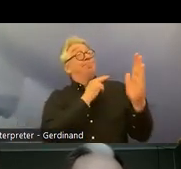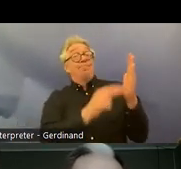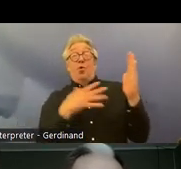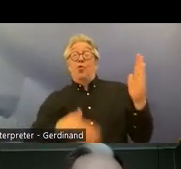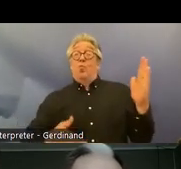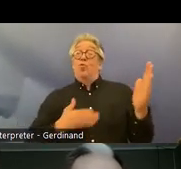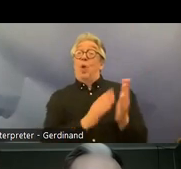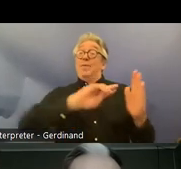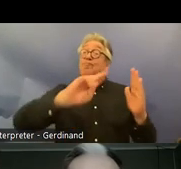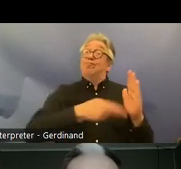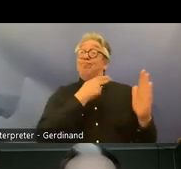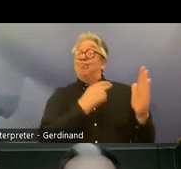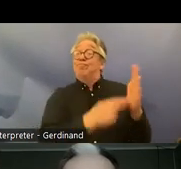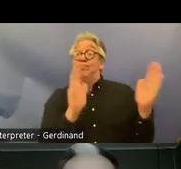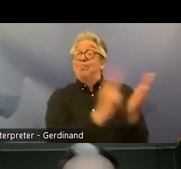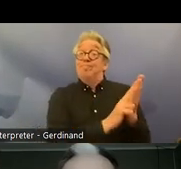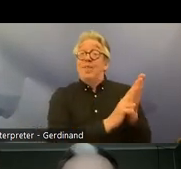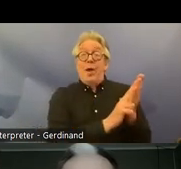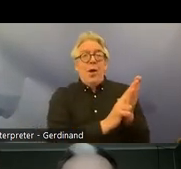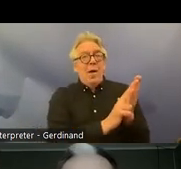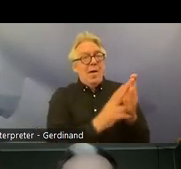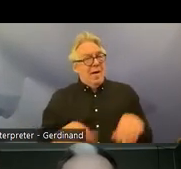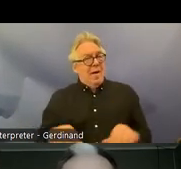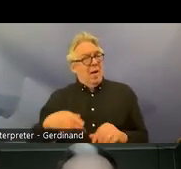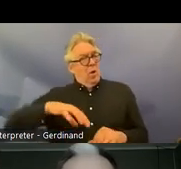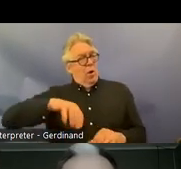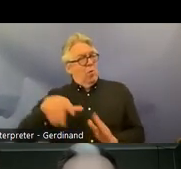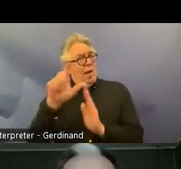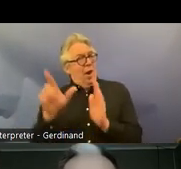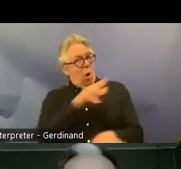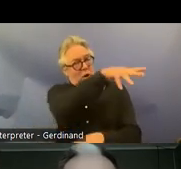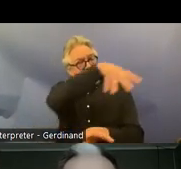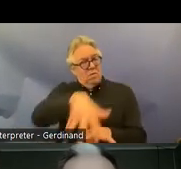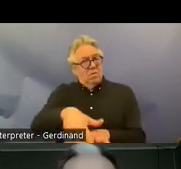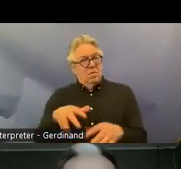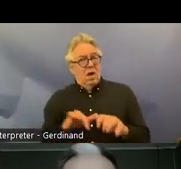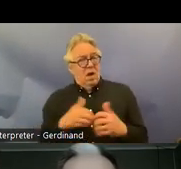um in order to talk a little bit about this then we need to understand that